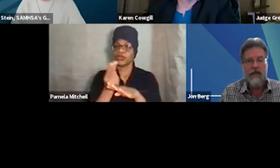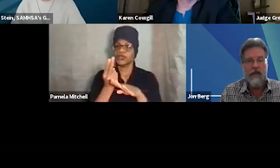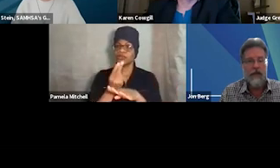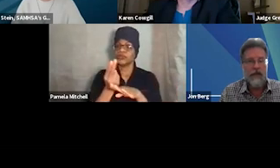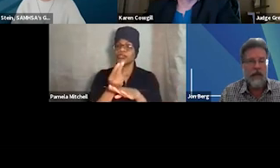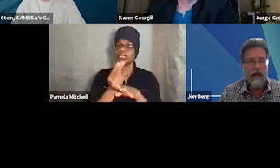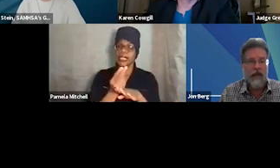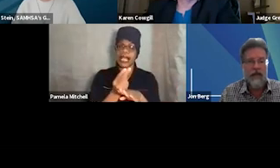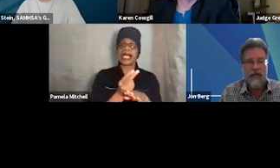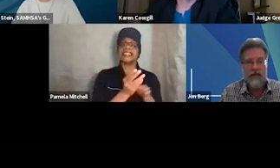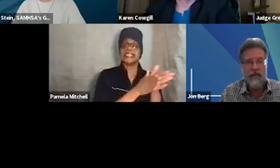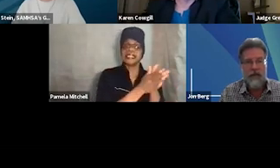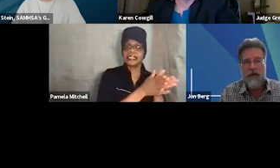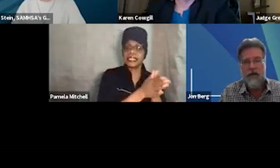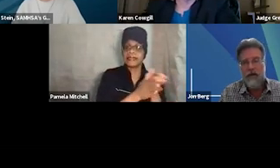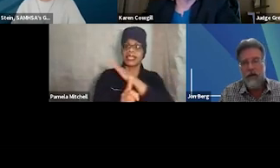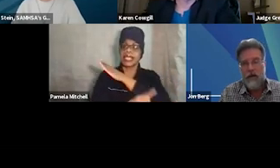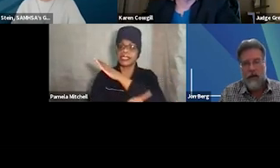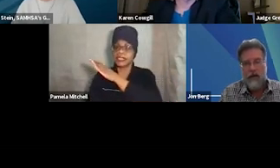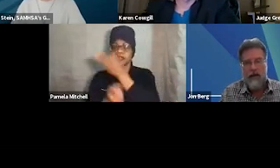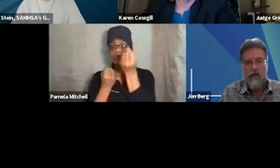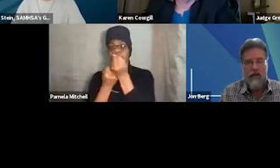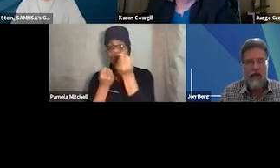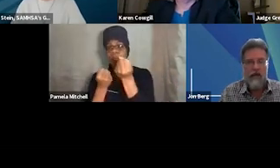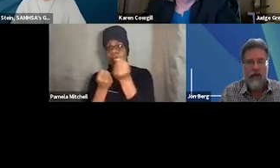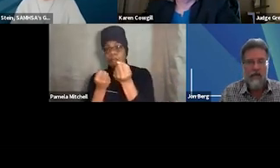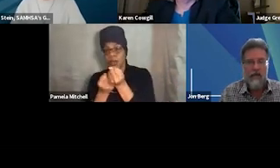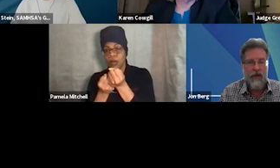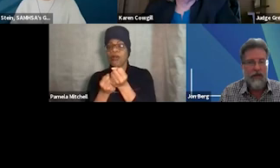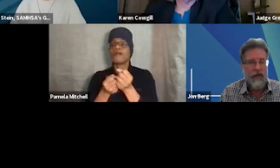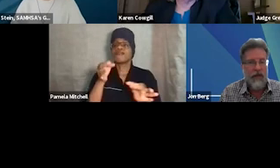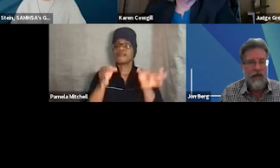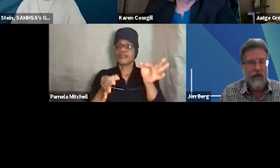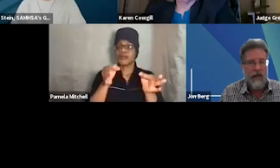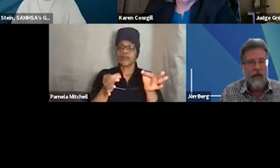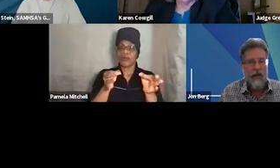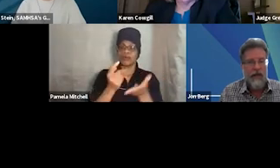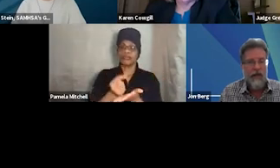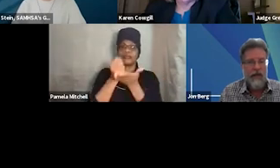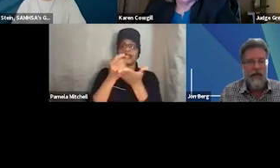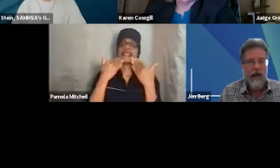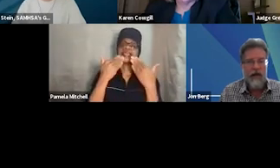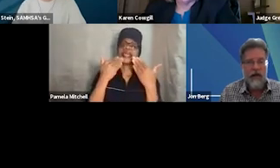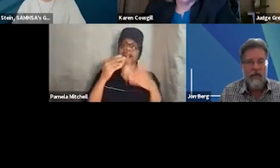to Support Successful Outcomes in Treatment Court." Thank you for taking time to join us today. I believe that you will find